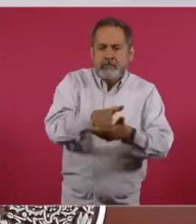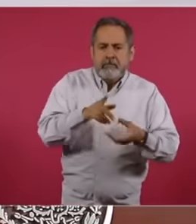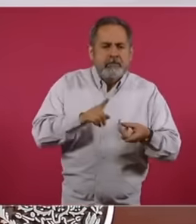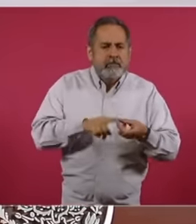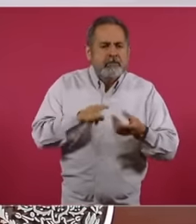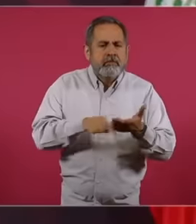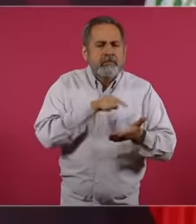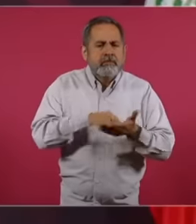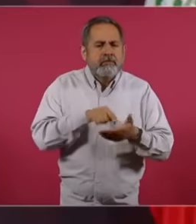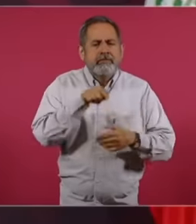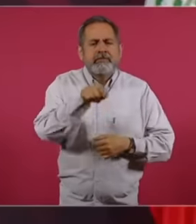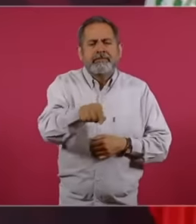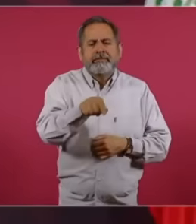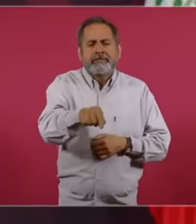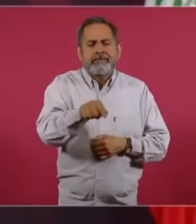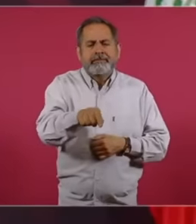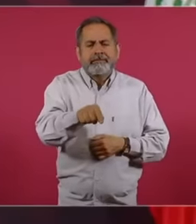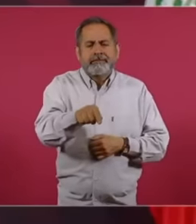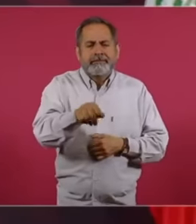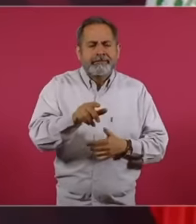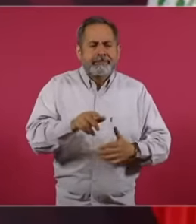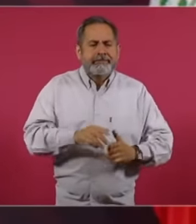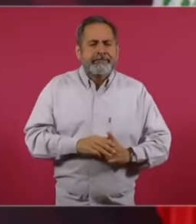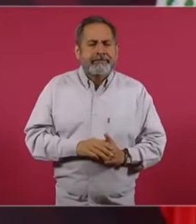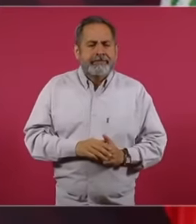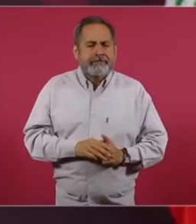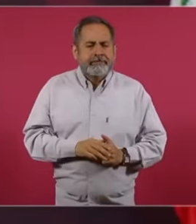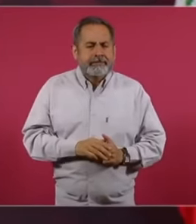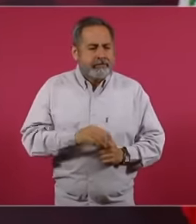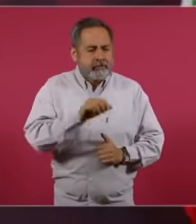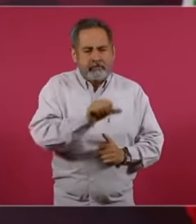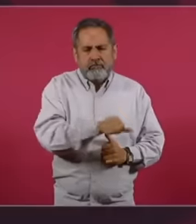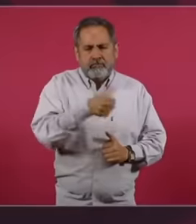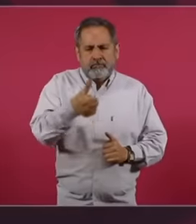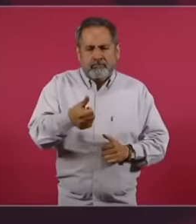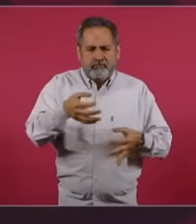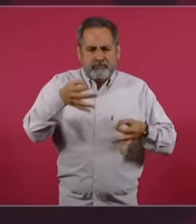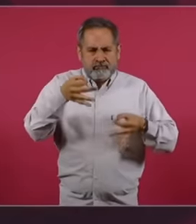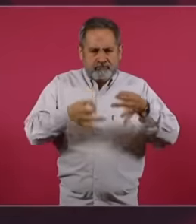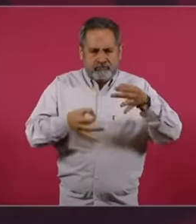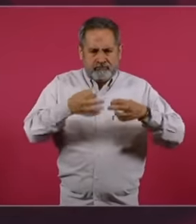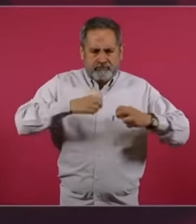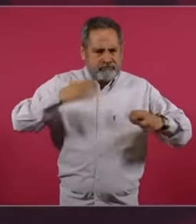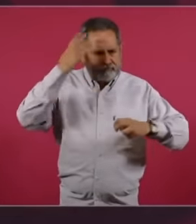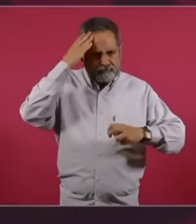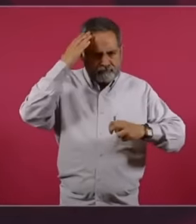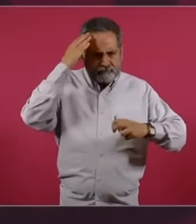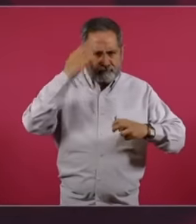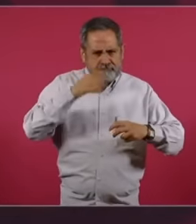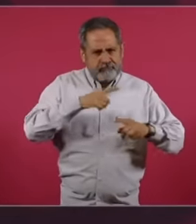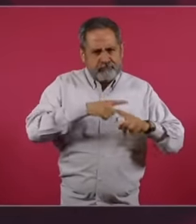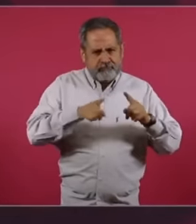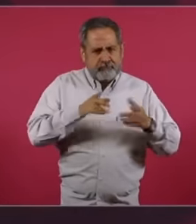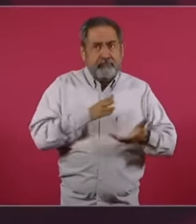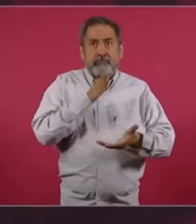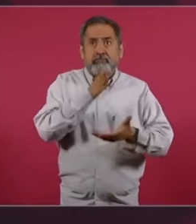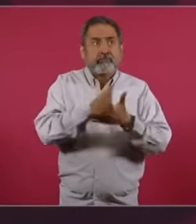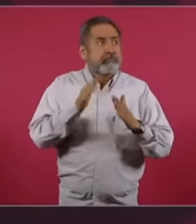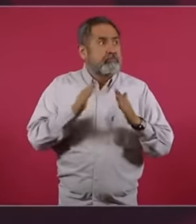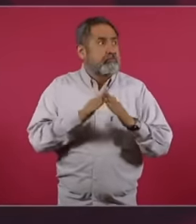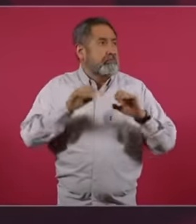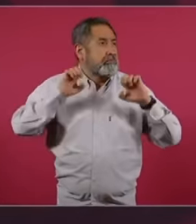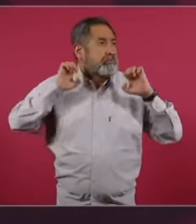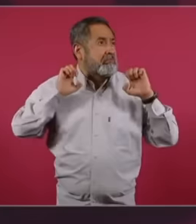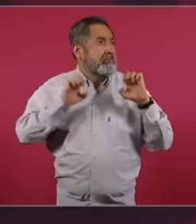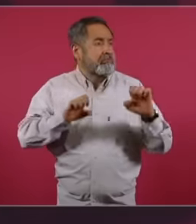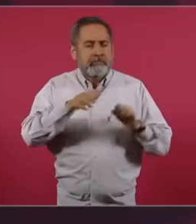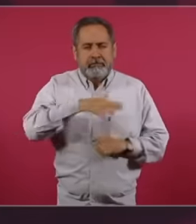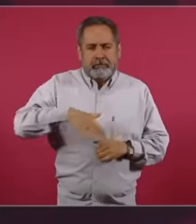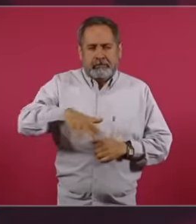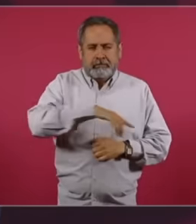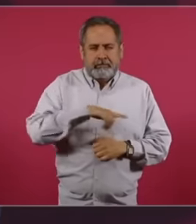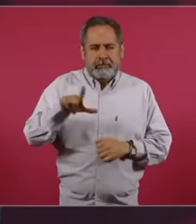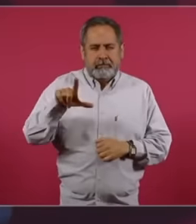of another minister, a luxury house in Las Lomas and he